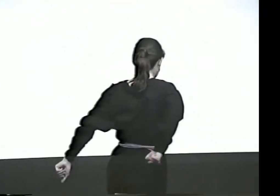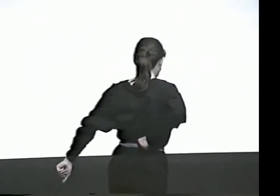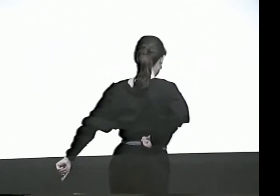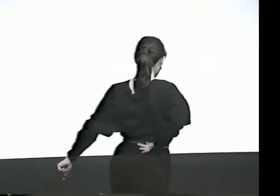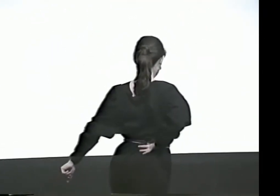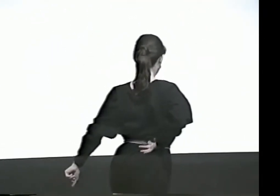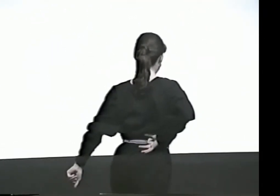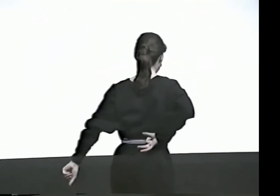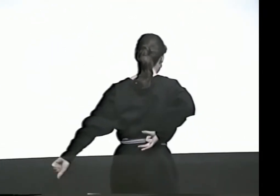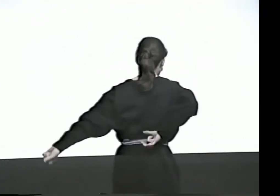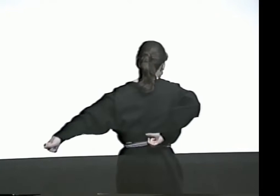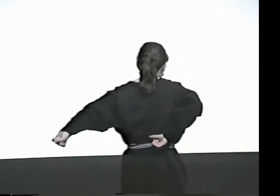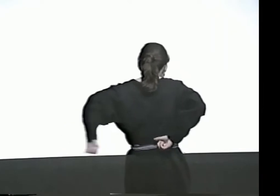THE FATHER...